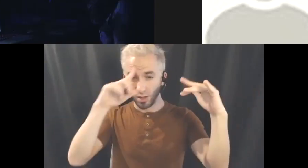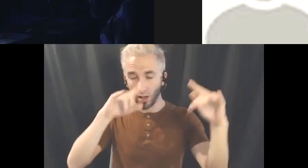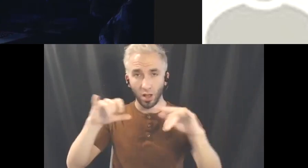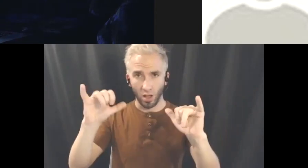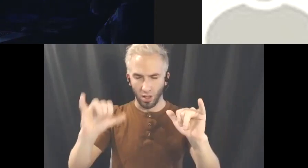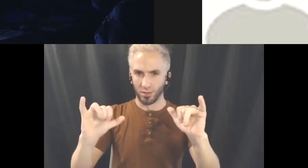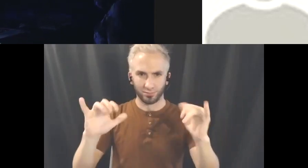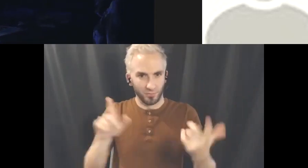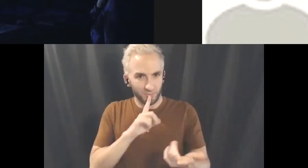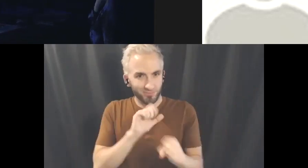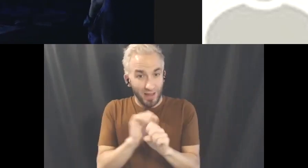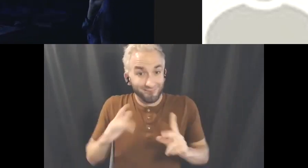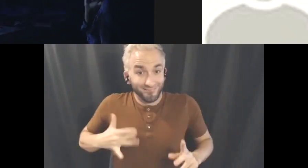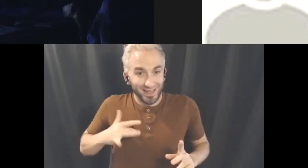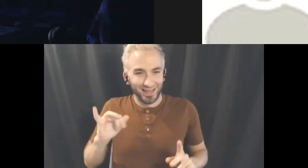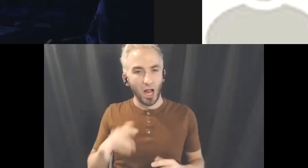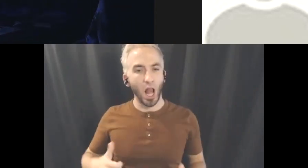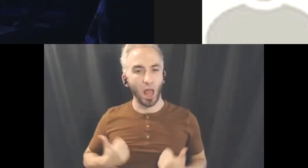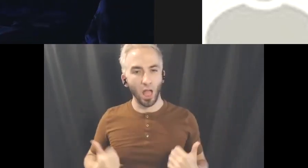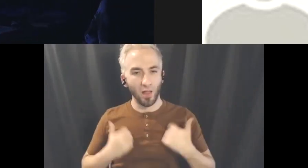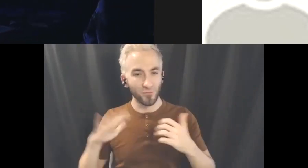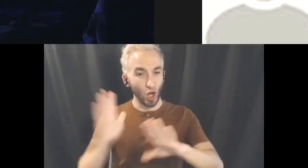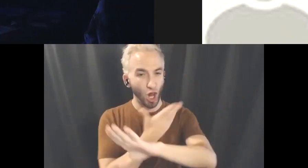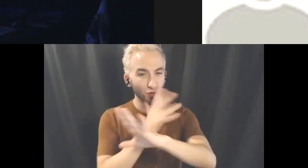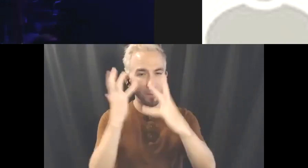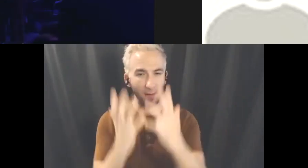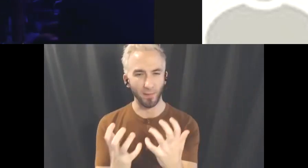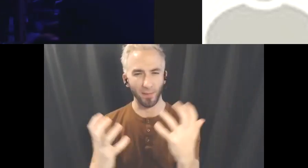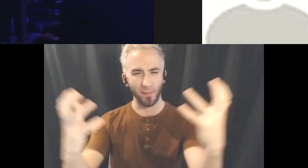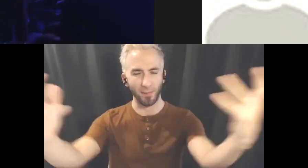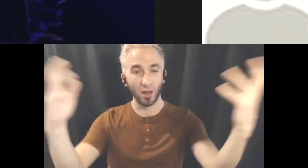As we know how important it is to have this live collective viewing experience because